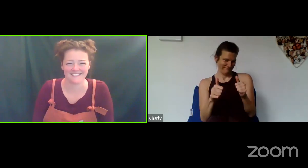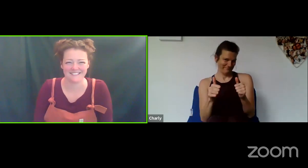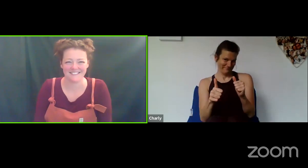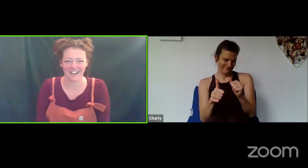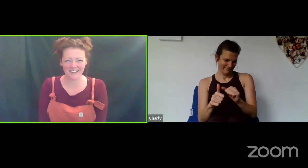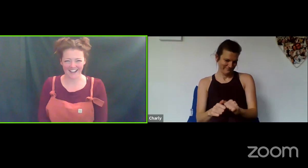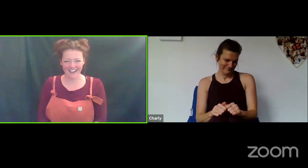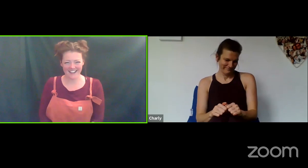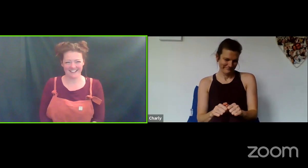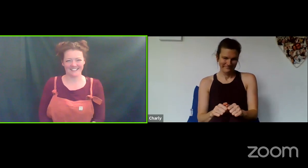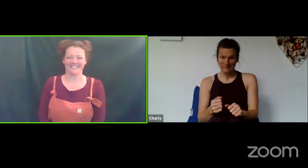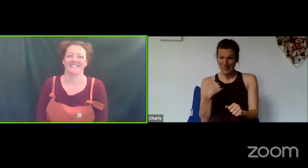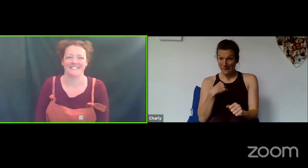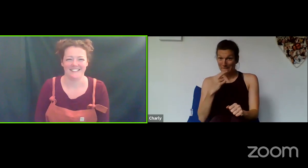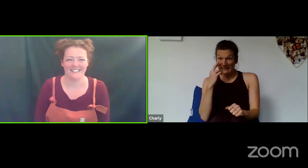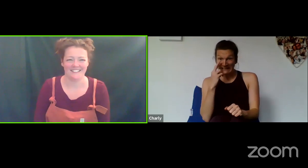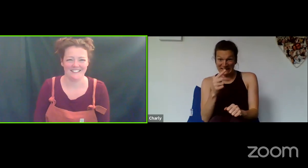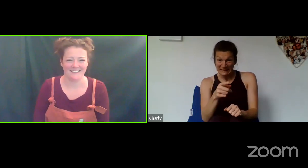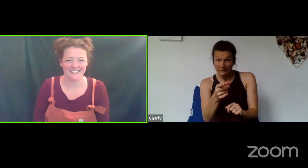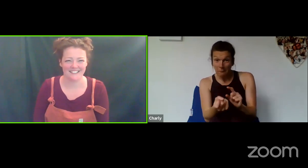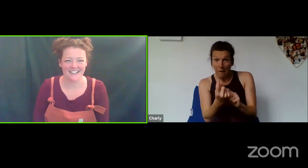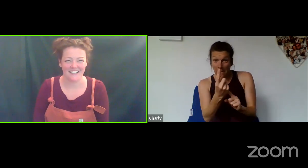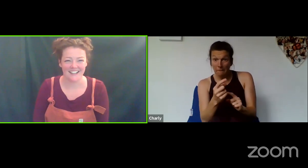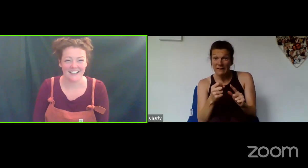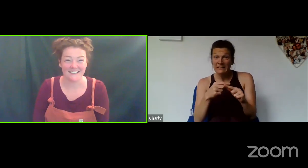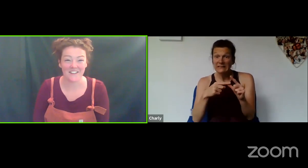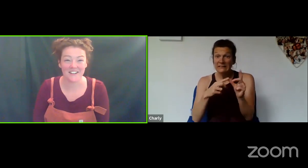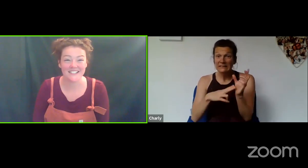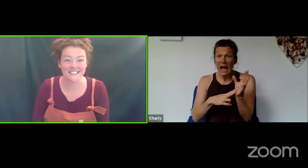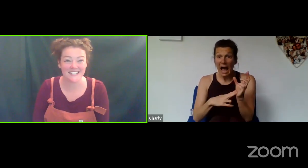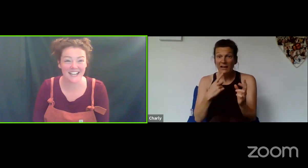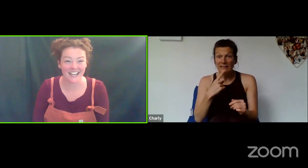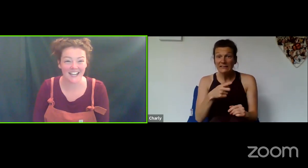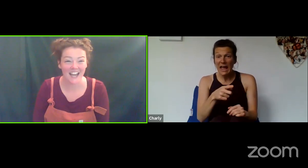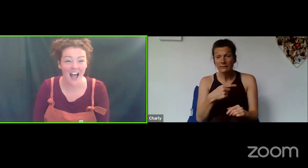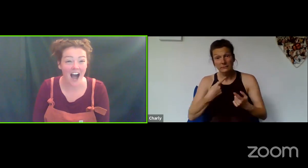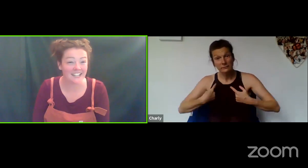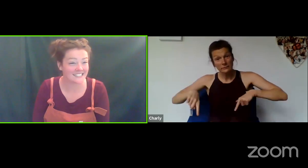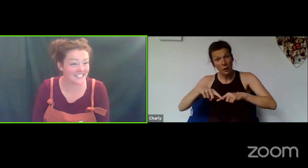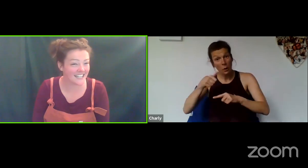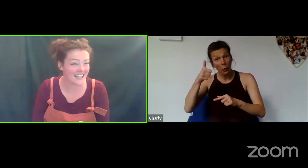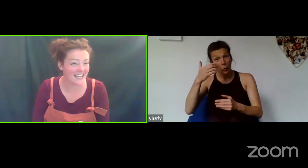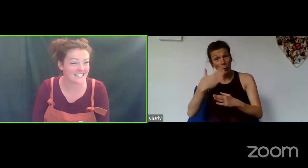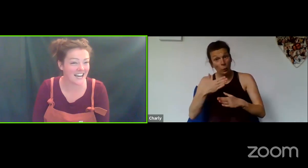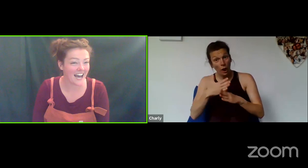OK... so I'm gonna see... I can see here that Dan